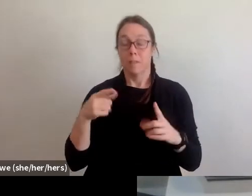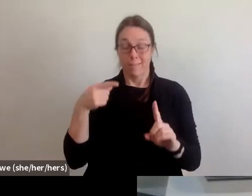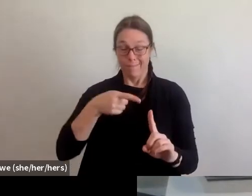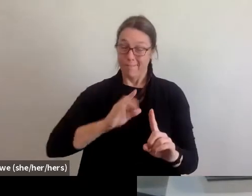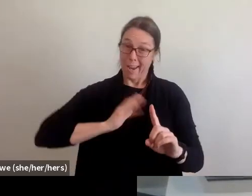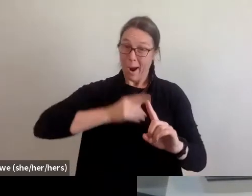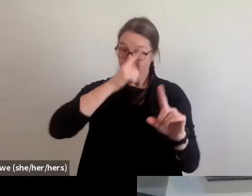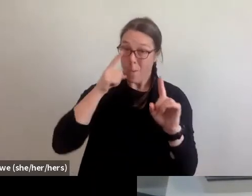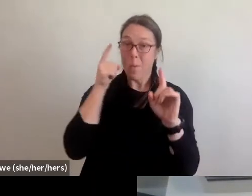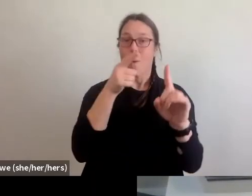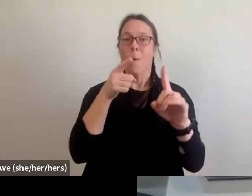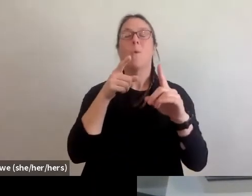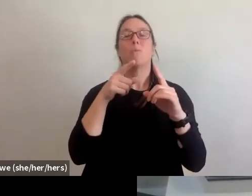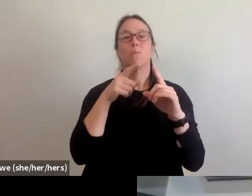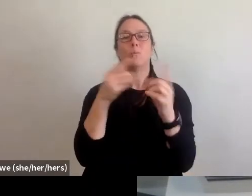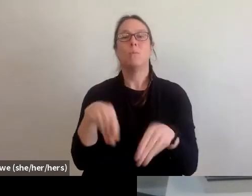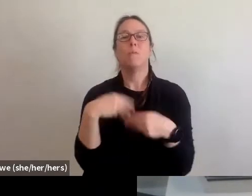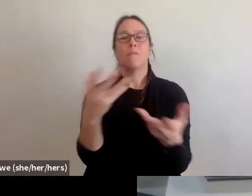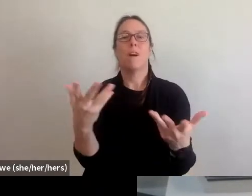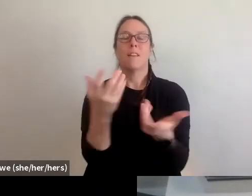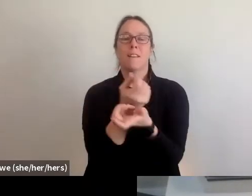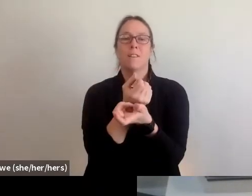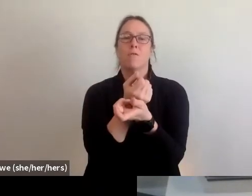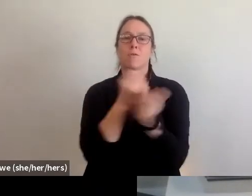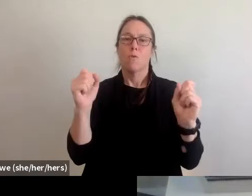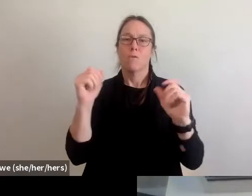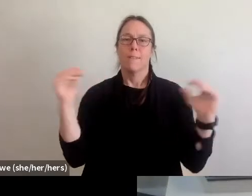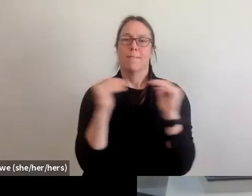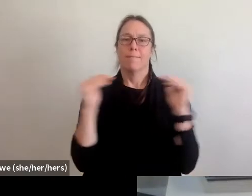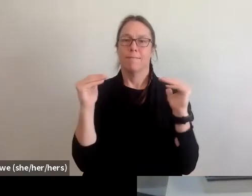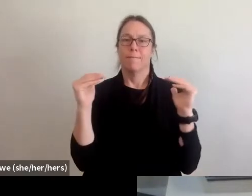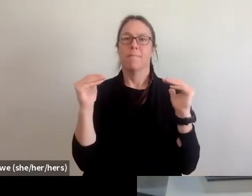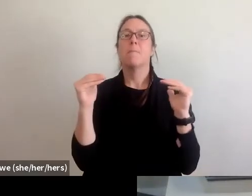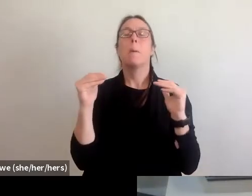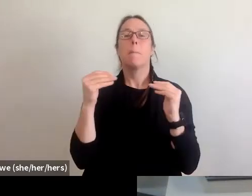to achieving socially just public policy that ensures people with the lowest incomes in the U S